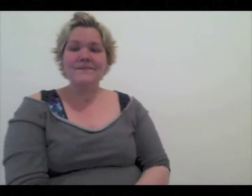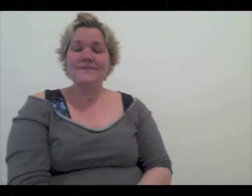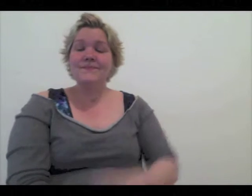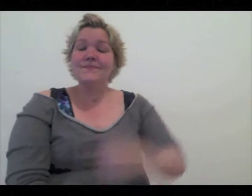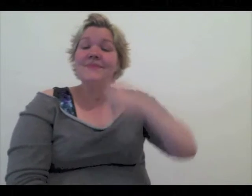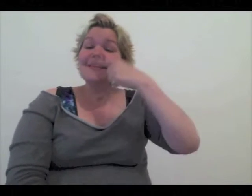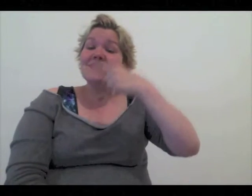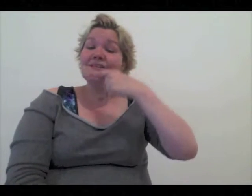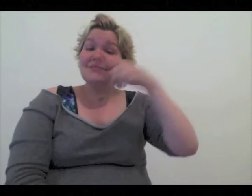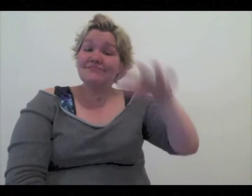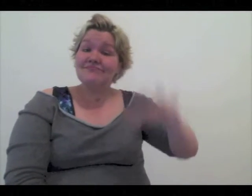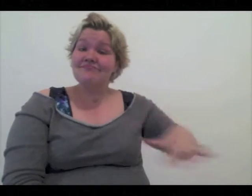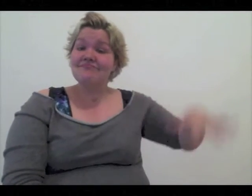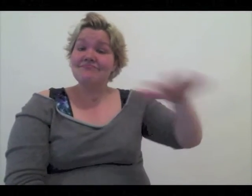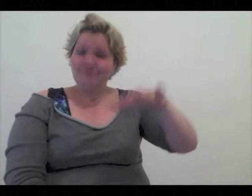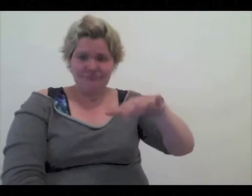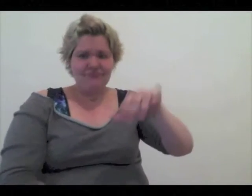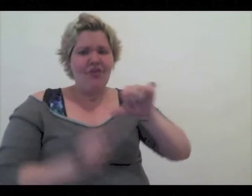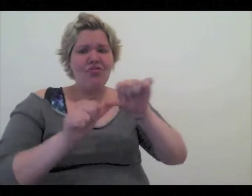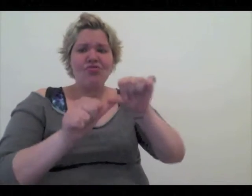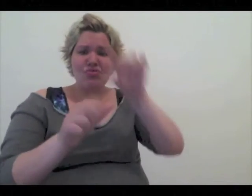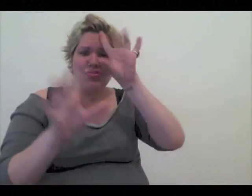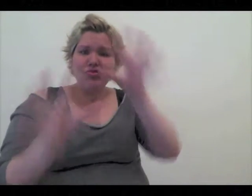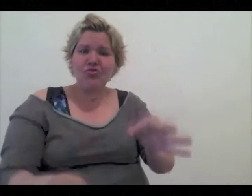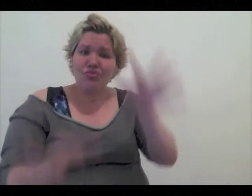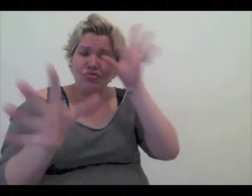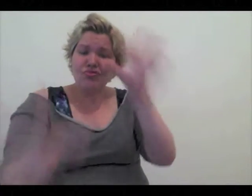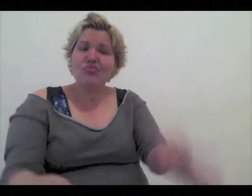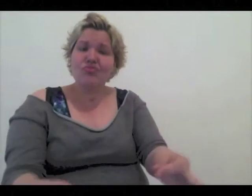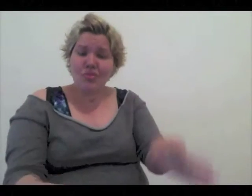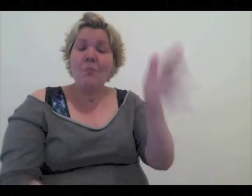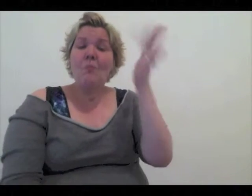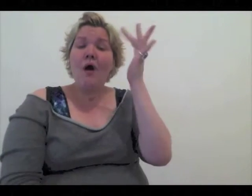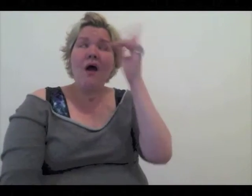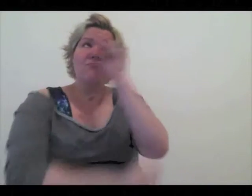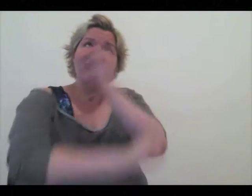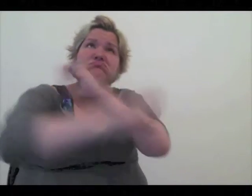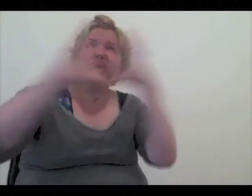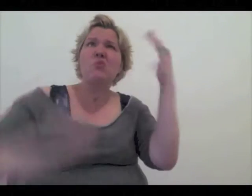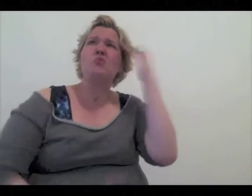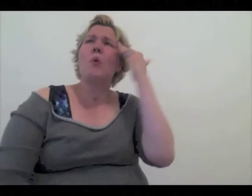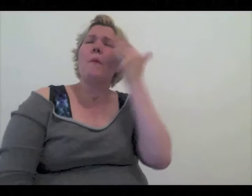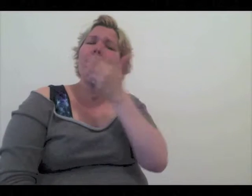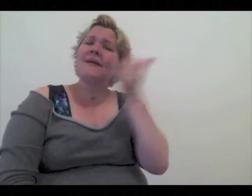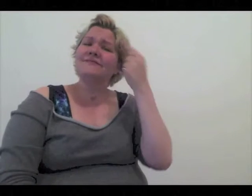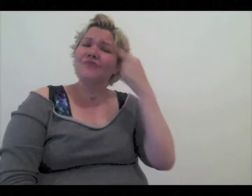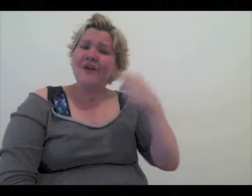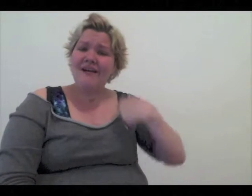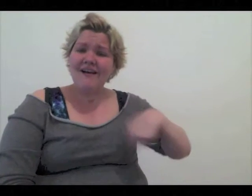Hearing people continue to make decisions for us because they think they know what’s the best for us.